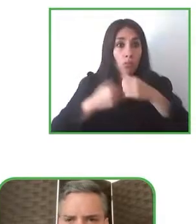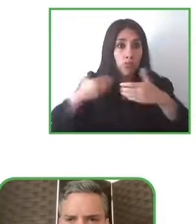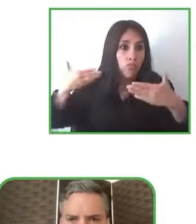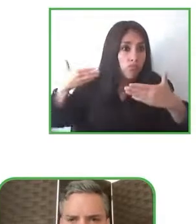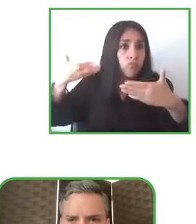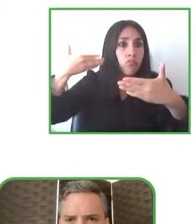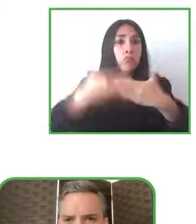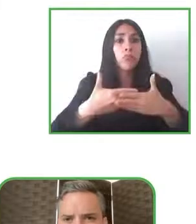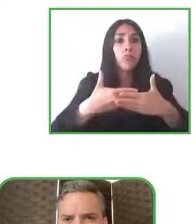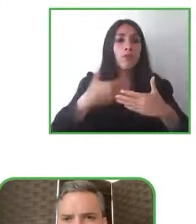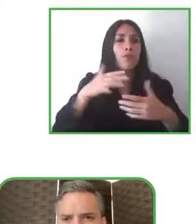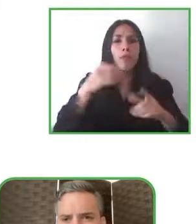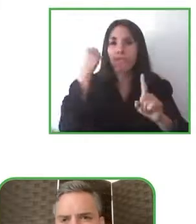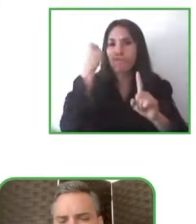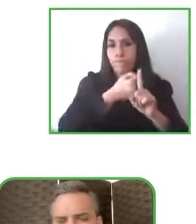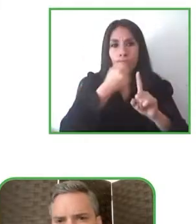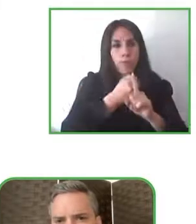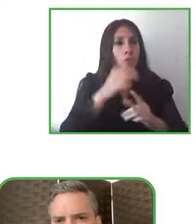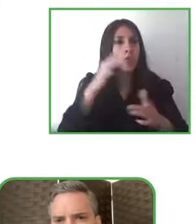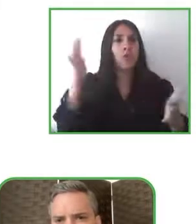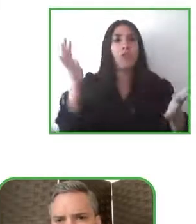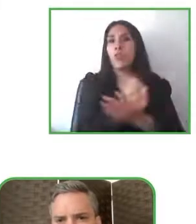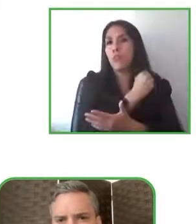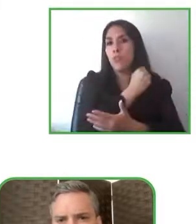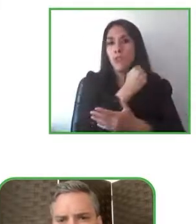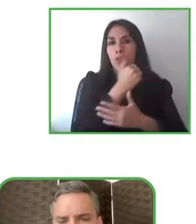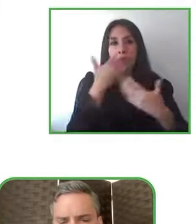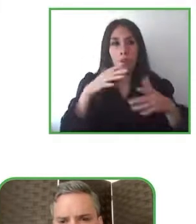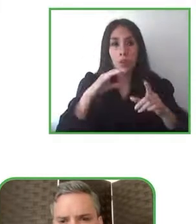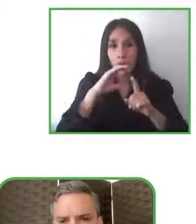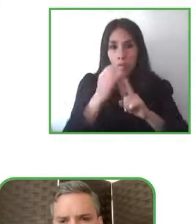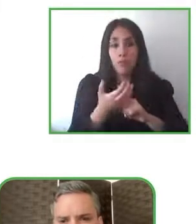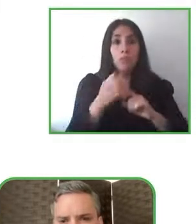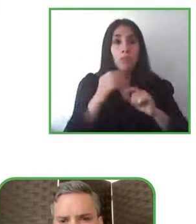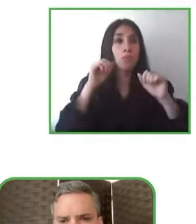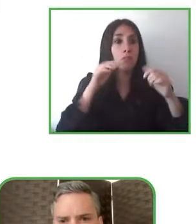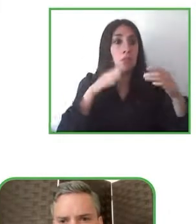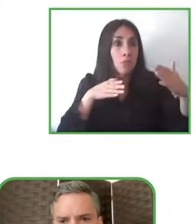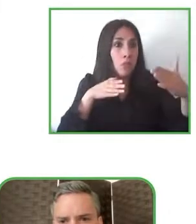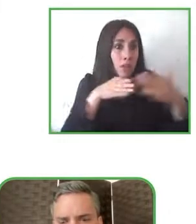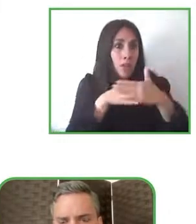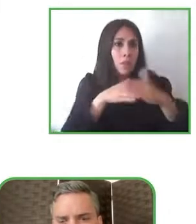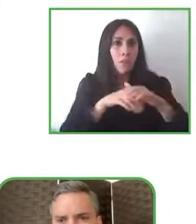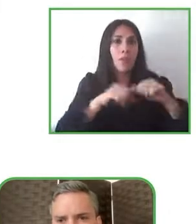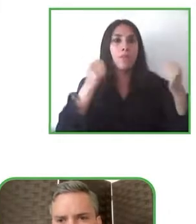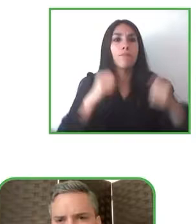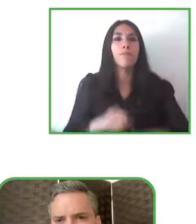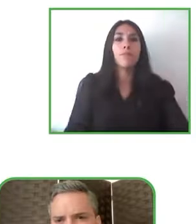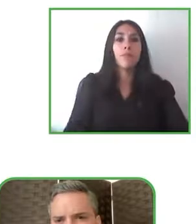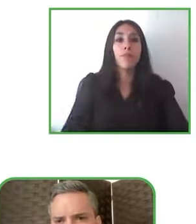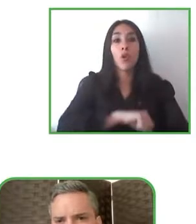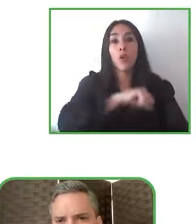helps us to override barriers things negative things such as you the above